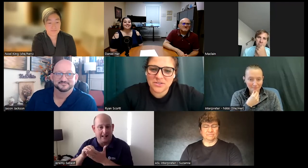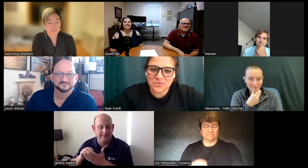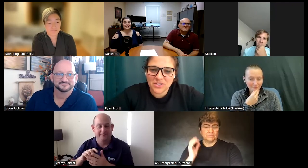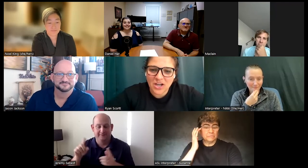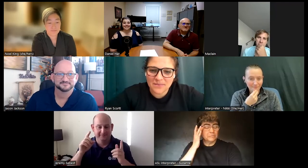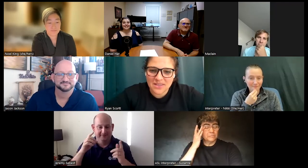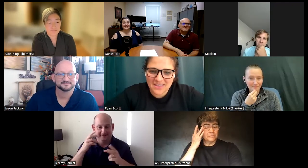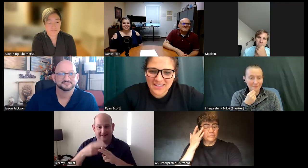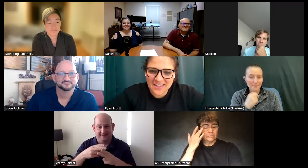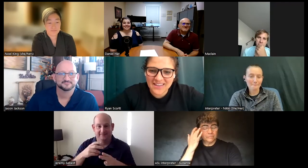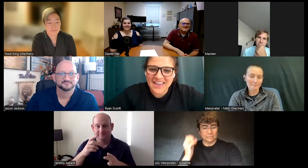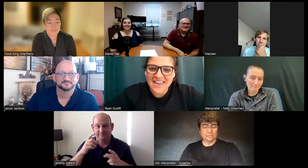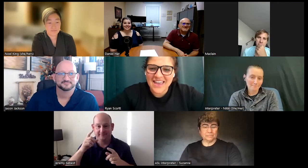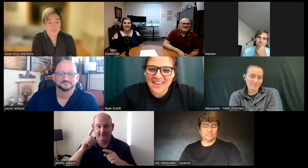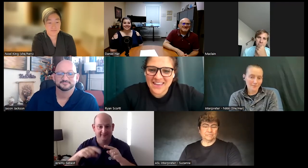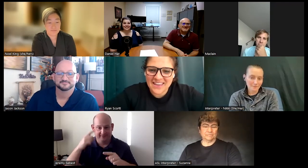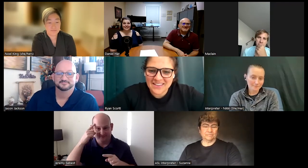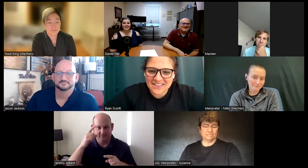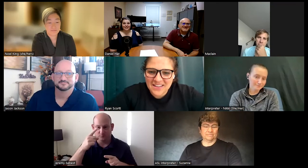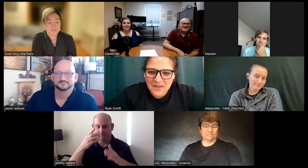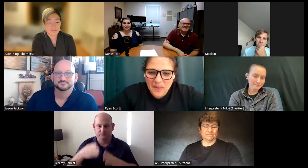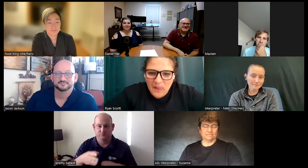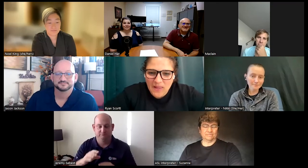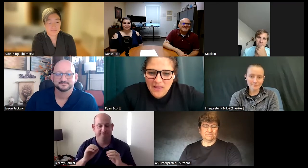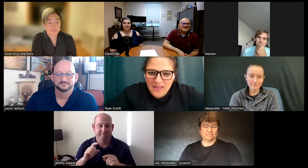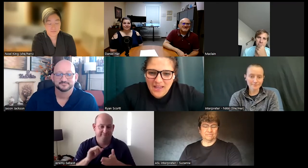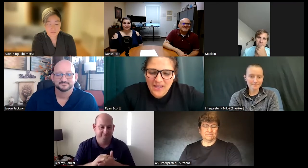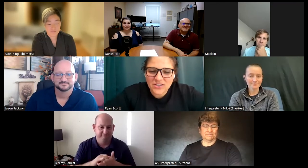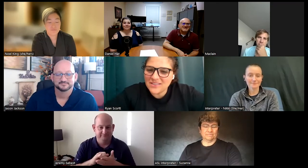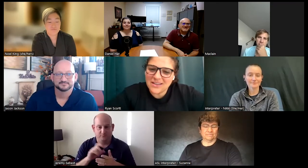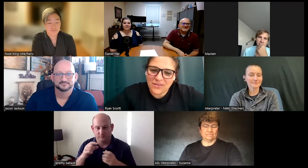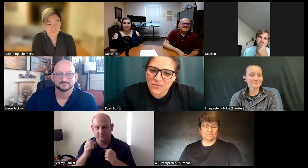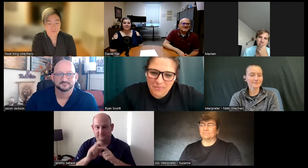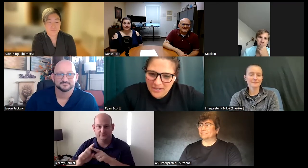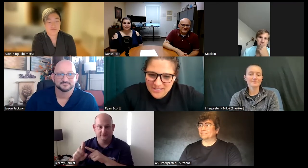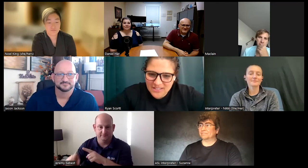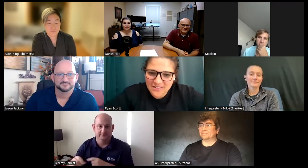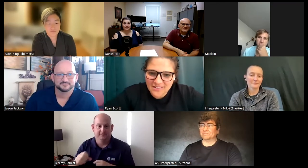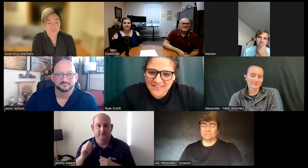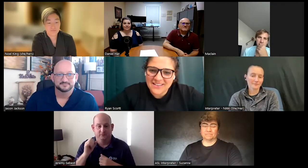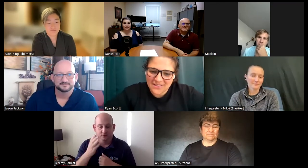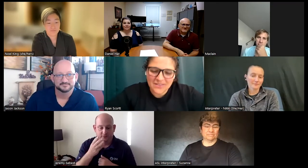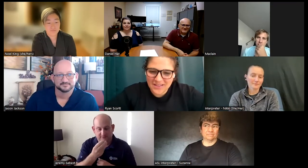up to really got me thinking and I couldn't think of one person